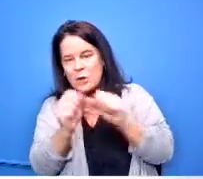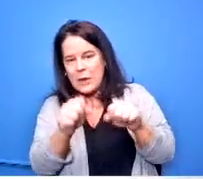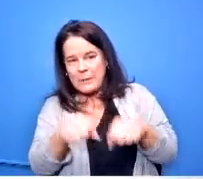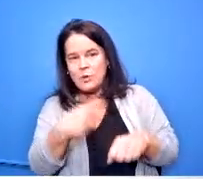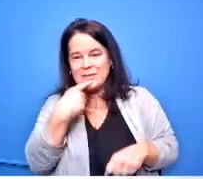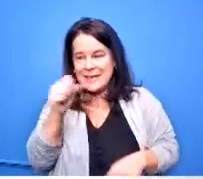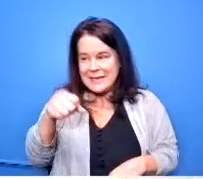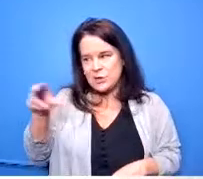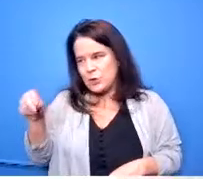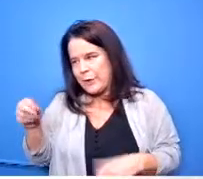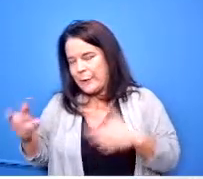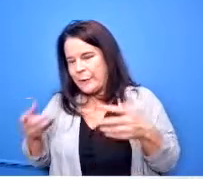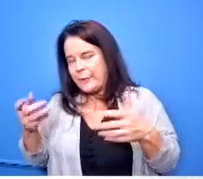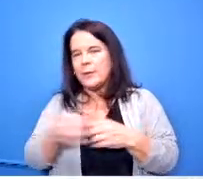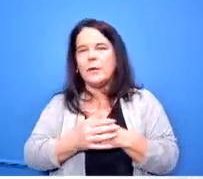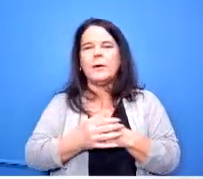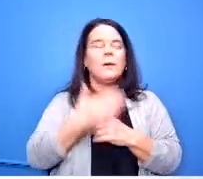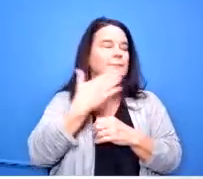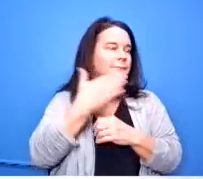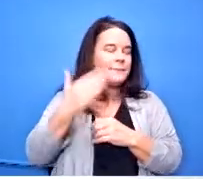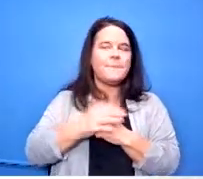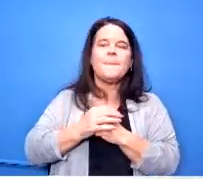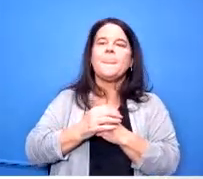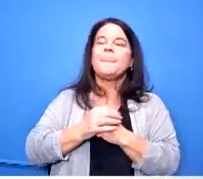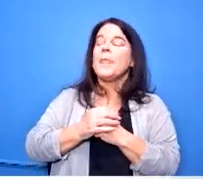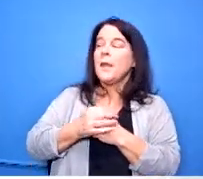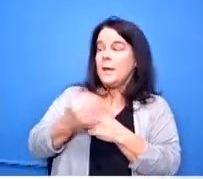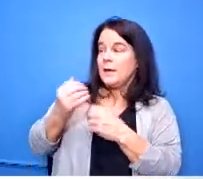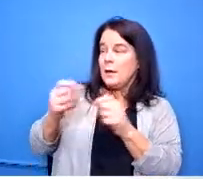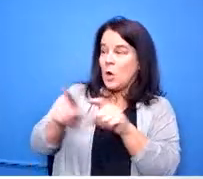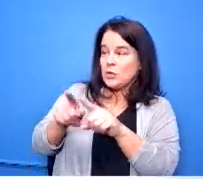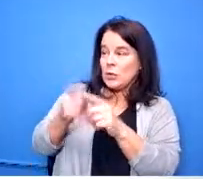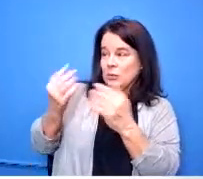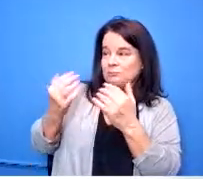thank you you're welcome thank you and if i may um today was really a big ask for some